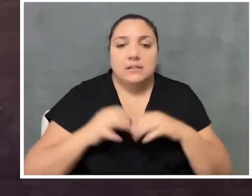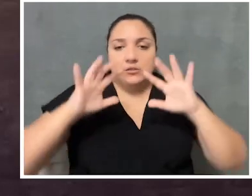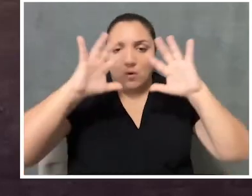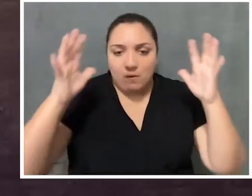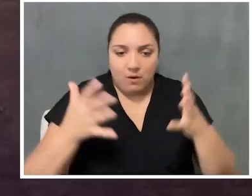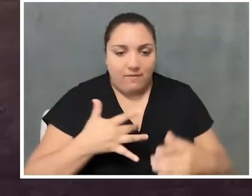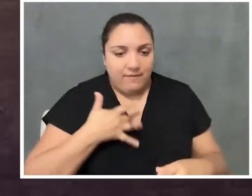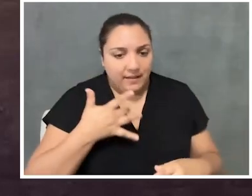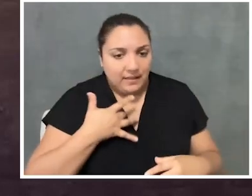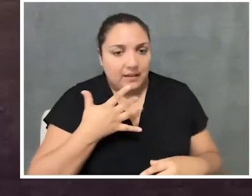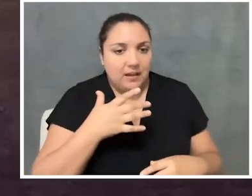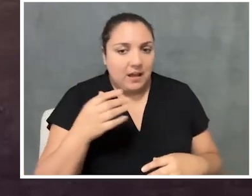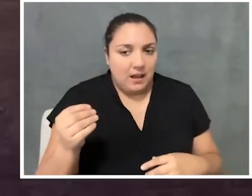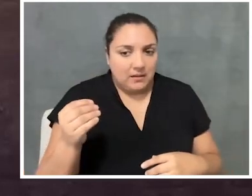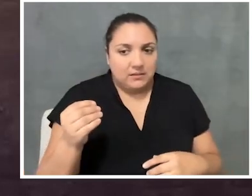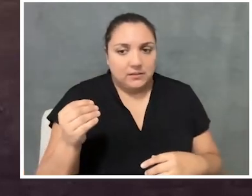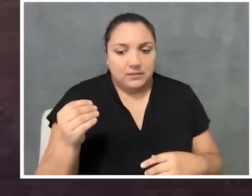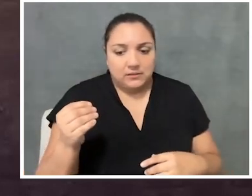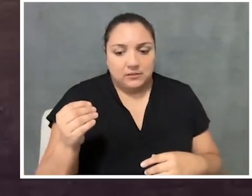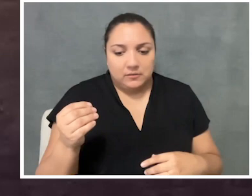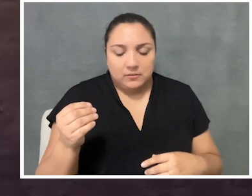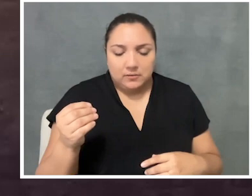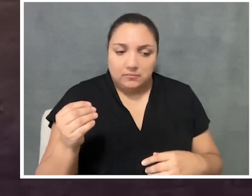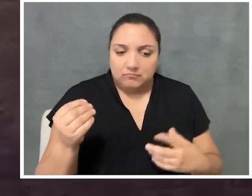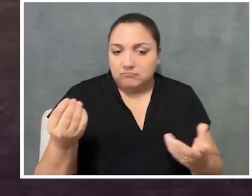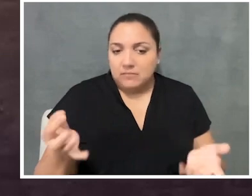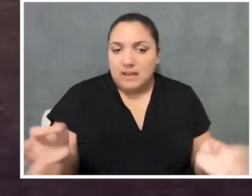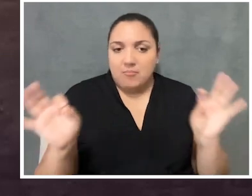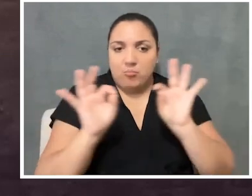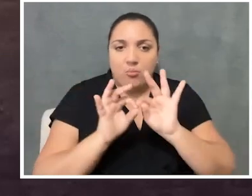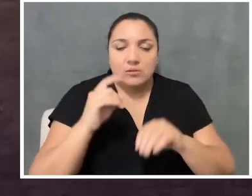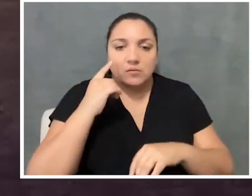and importance for the entire organization.